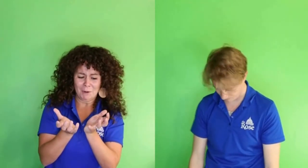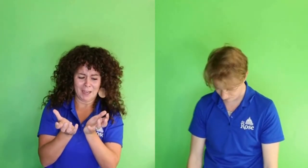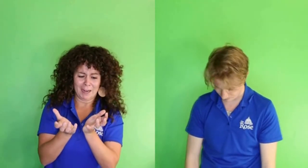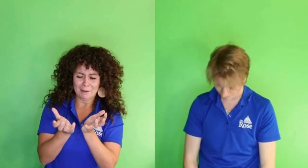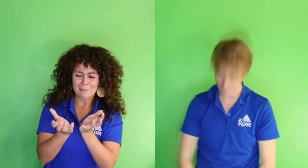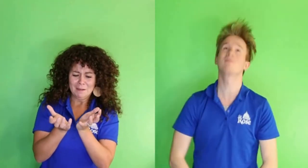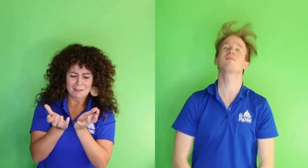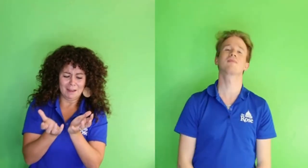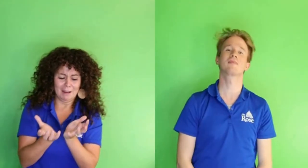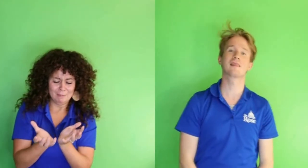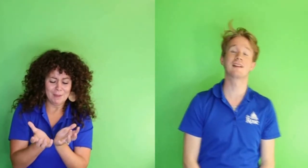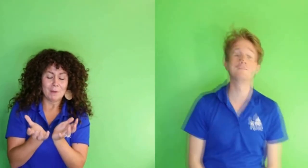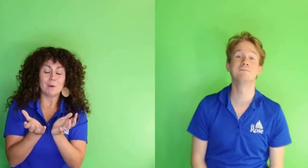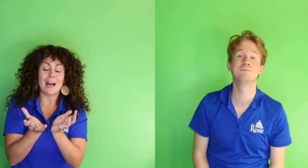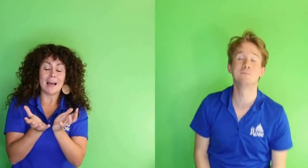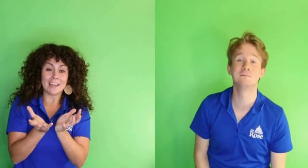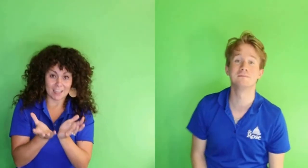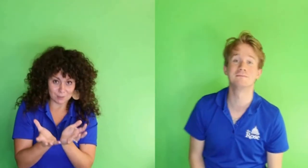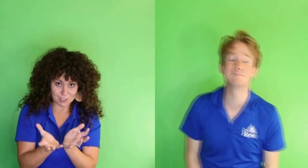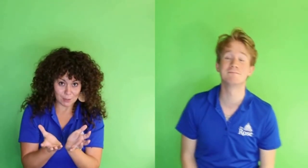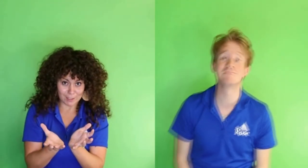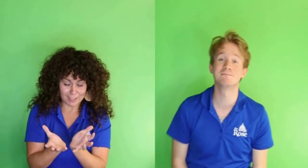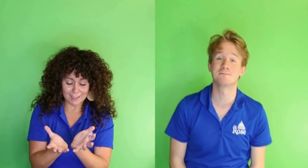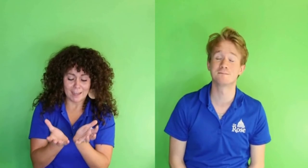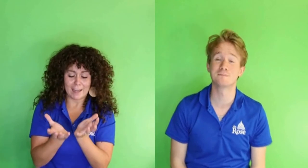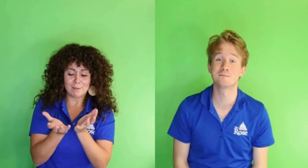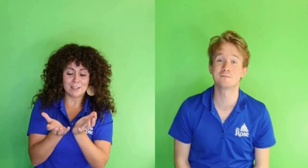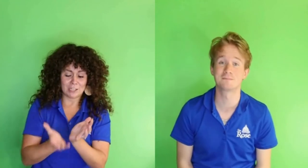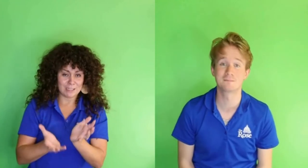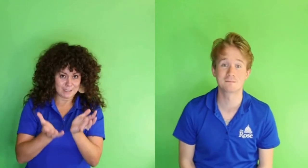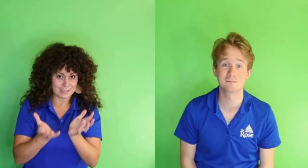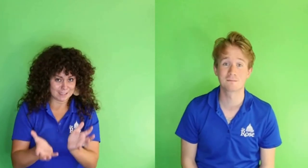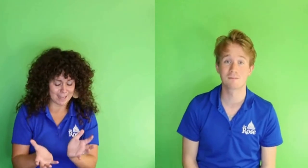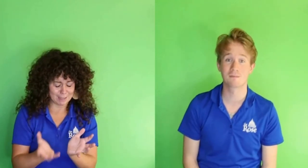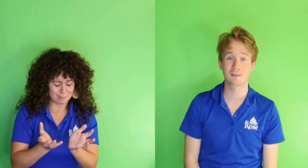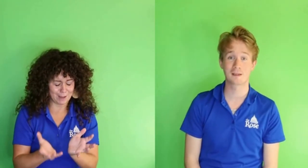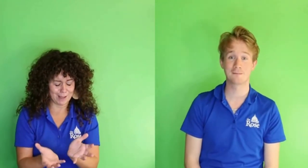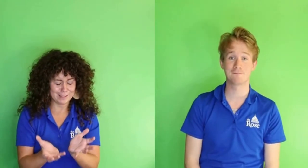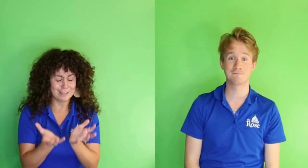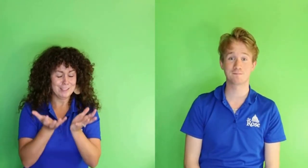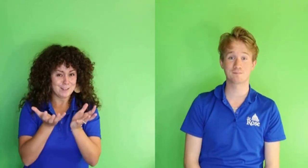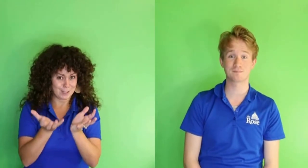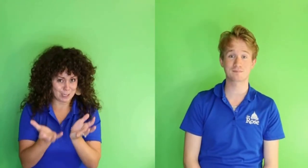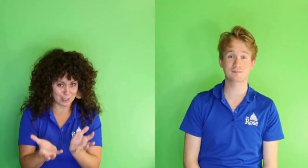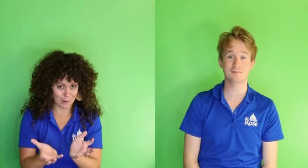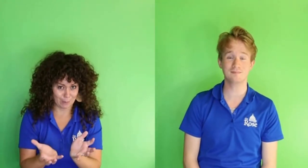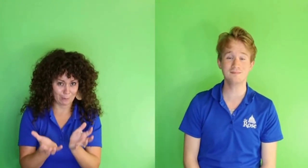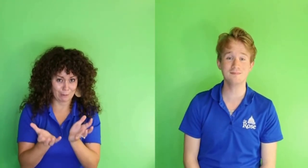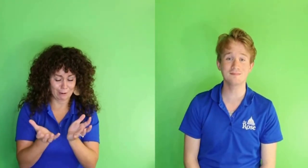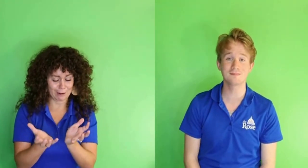Okay. When I count to three, I'm gonna toss this sad ball to you.